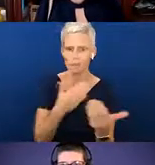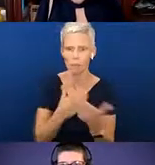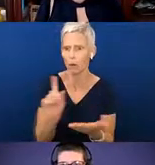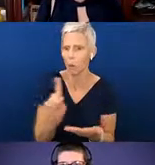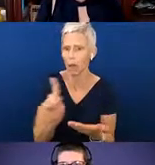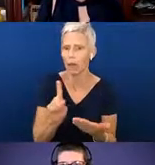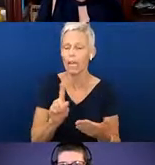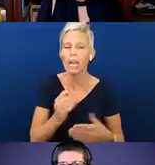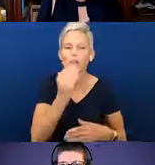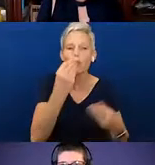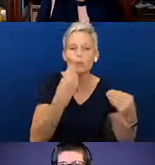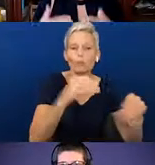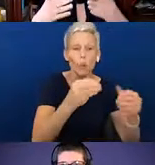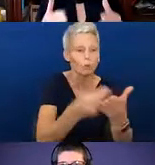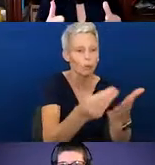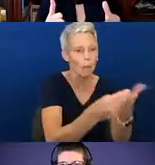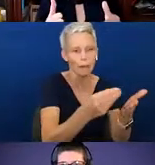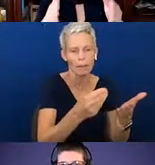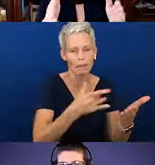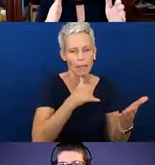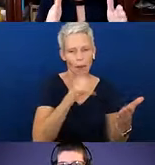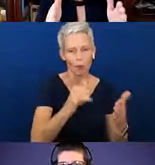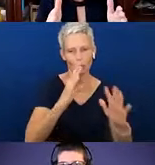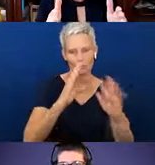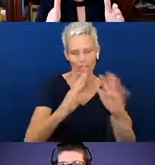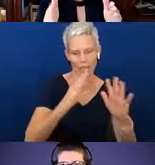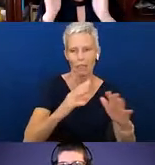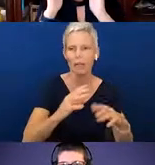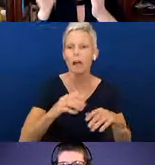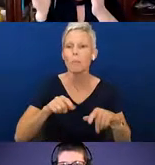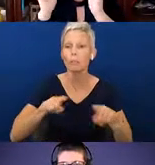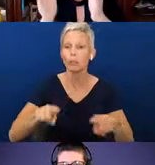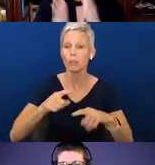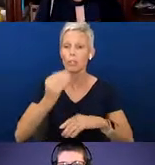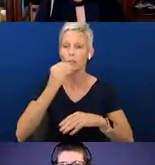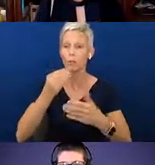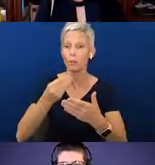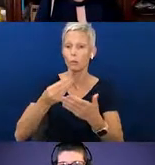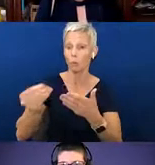but in the grocery store when I had Riley seated right in front of me, I had his full attention.